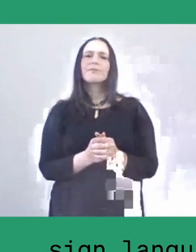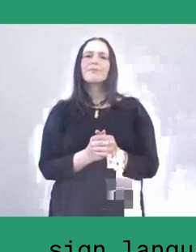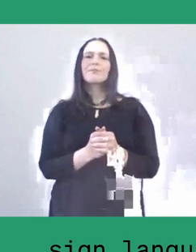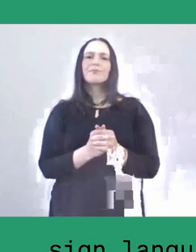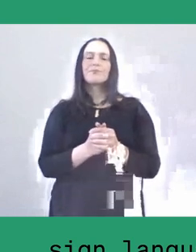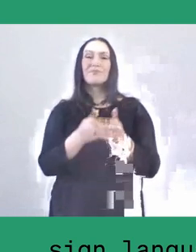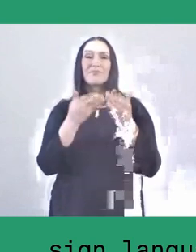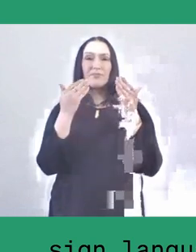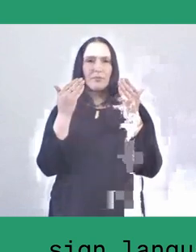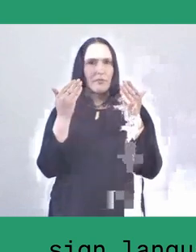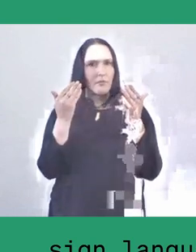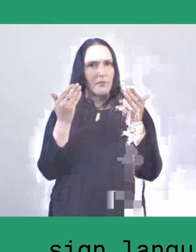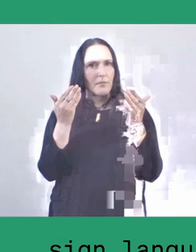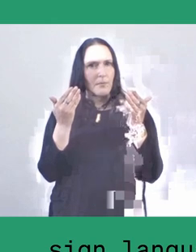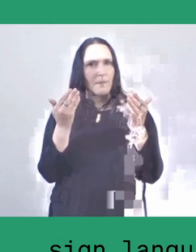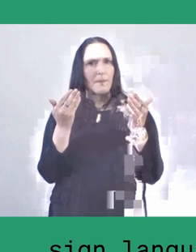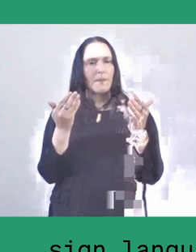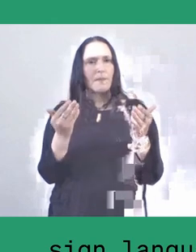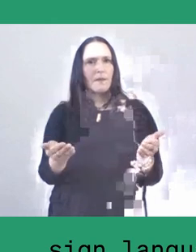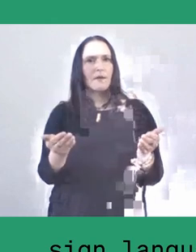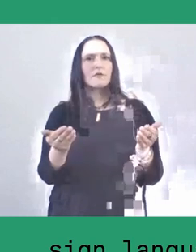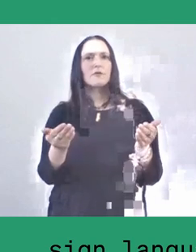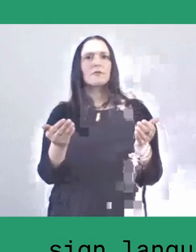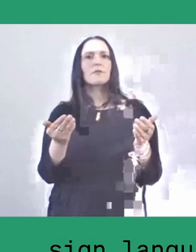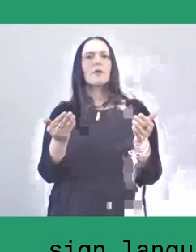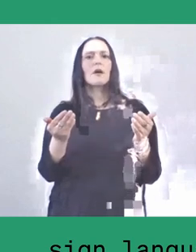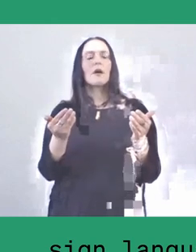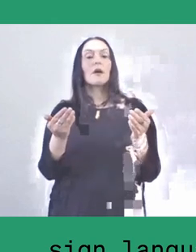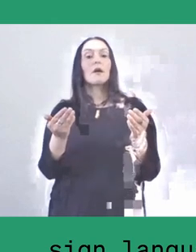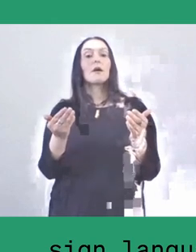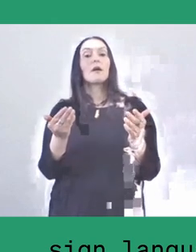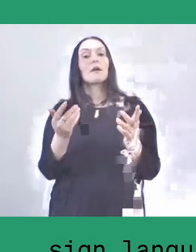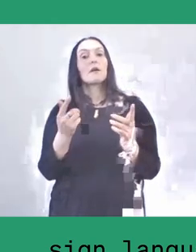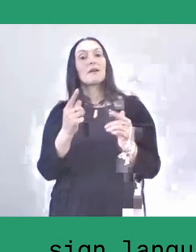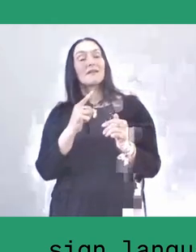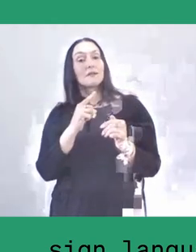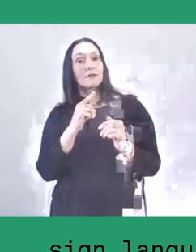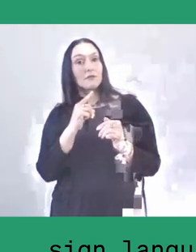in living and being Salassae people.